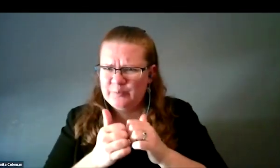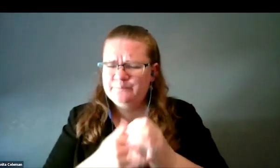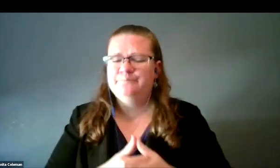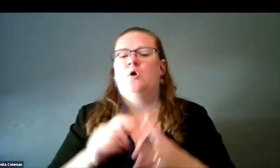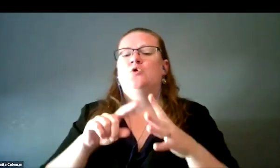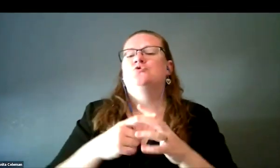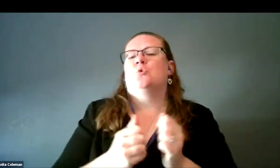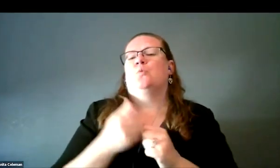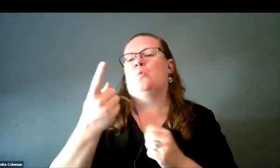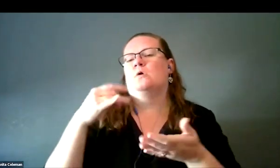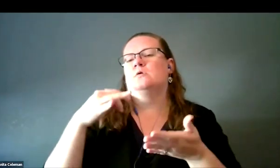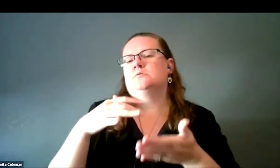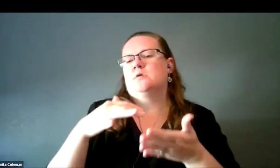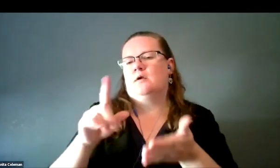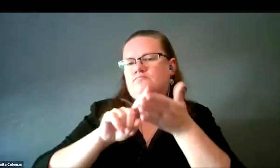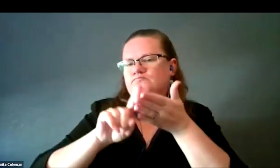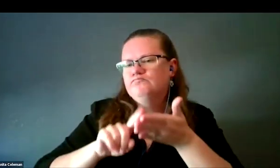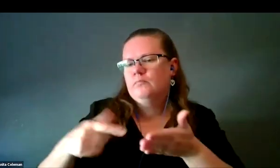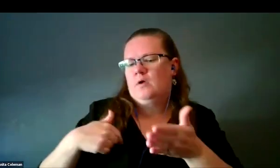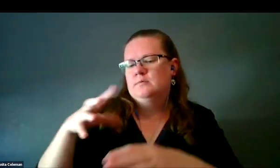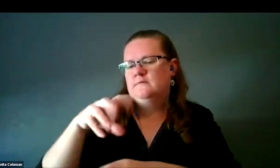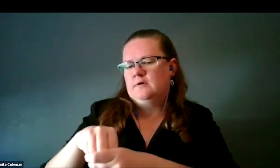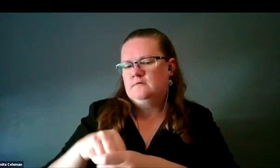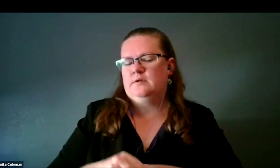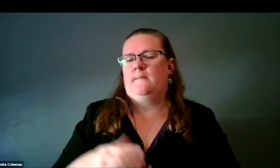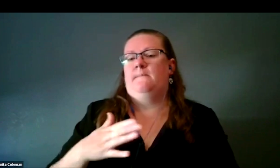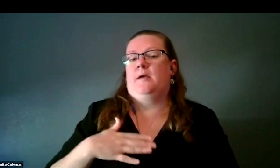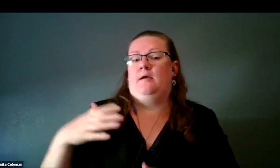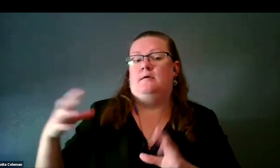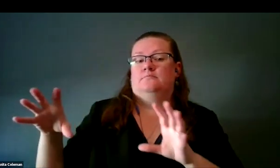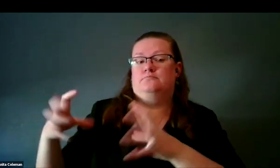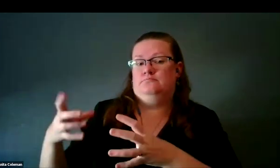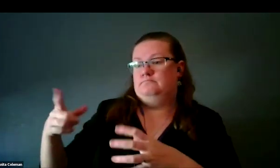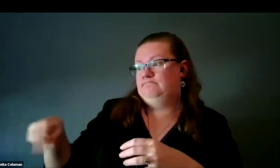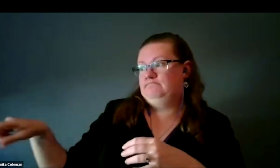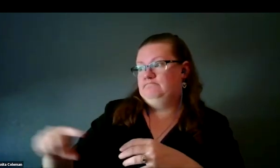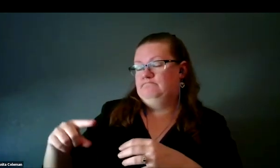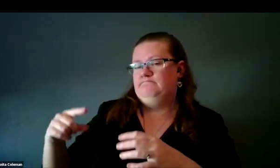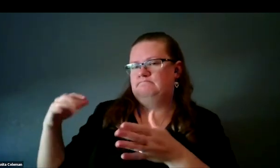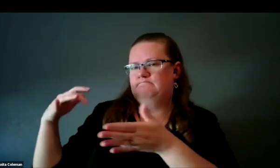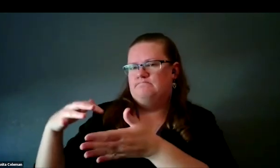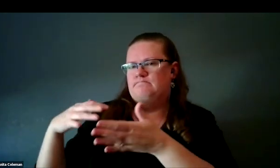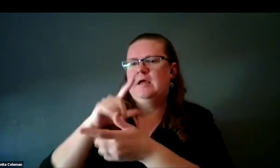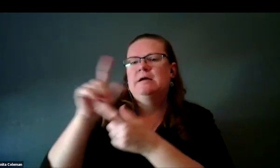and one of my colleagues, Antoinette Winota, and her cadre of people had been studying a star cluster.